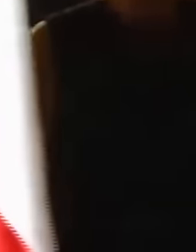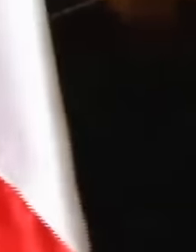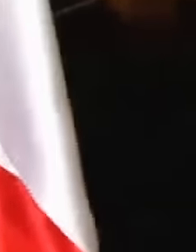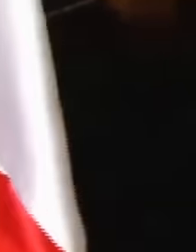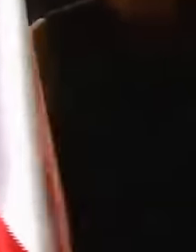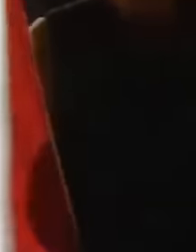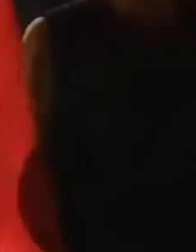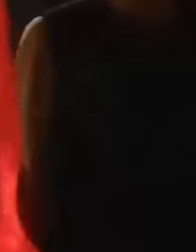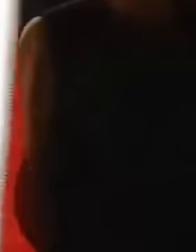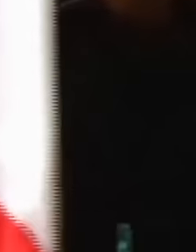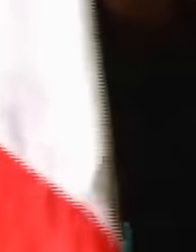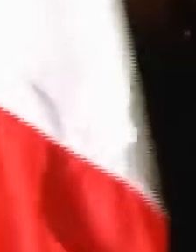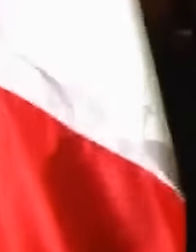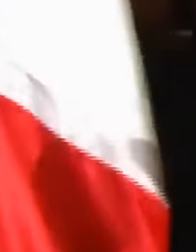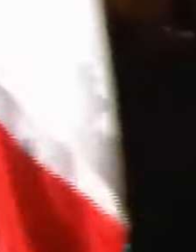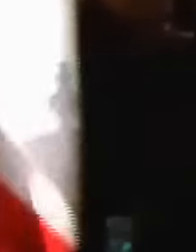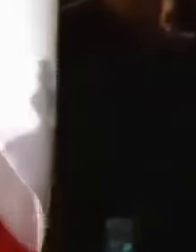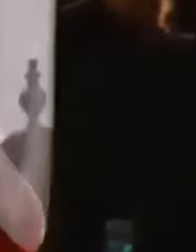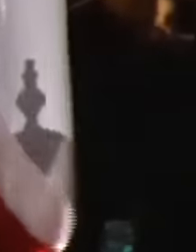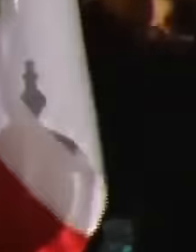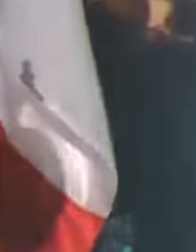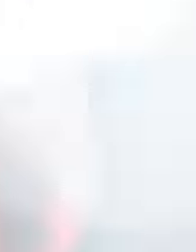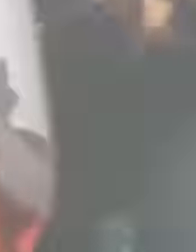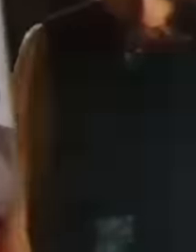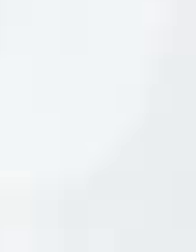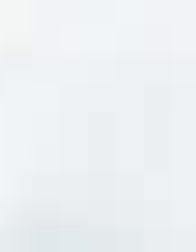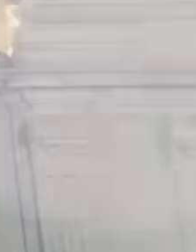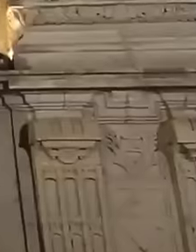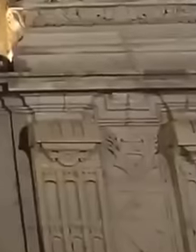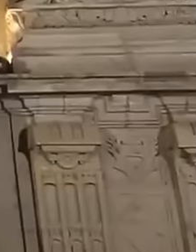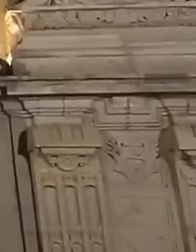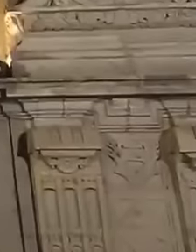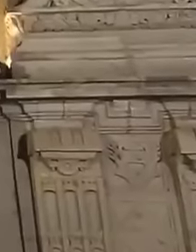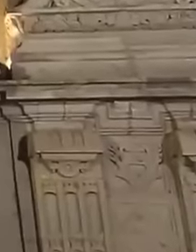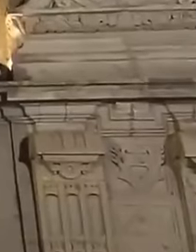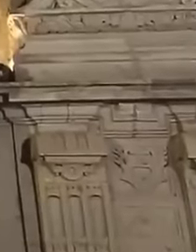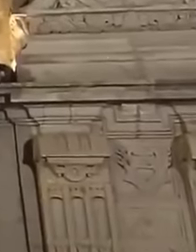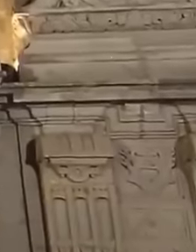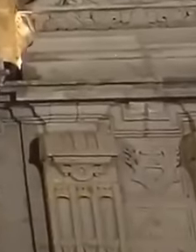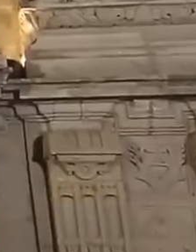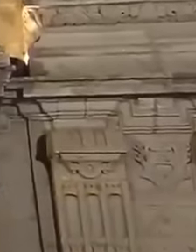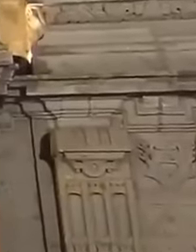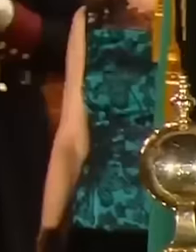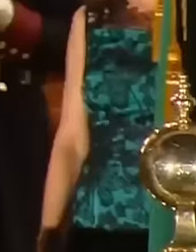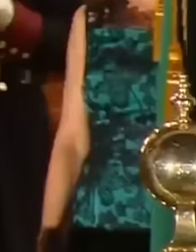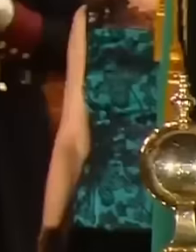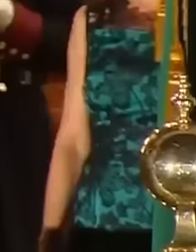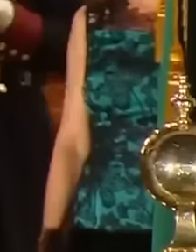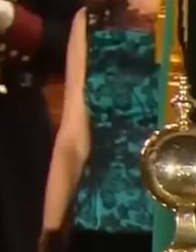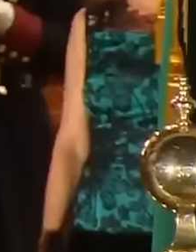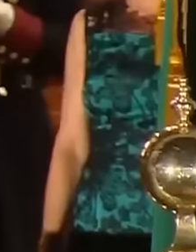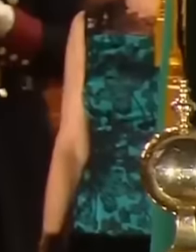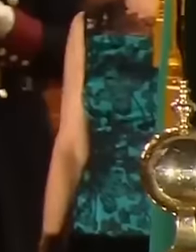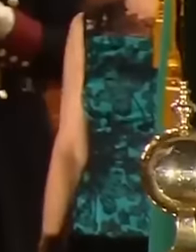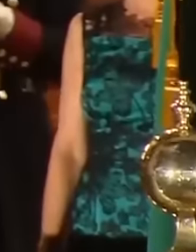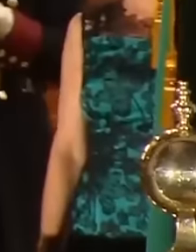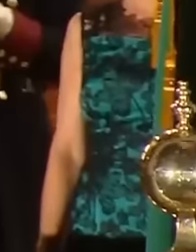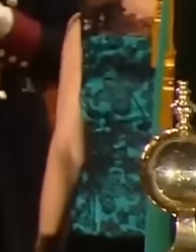and most forgotten in Mexico, there are only a few days left until this historic event takes place And before This tenor the